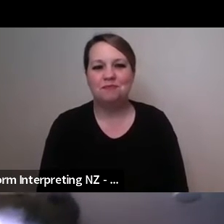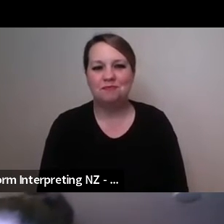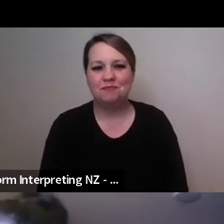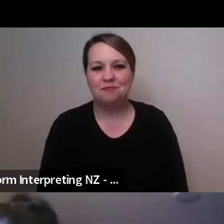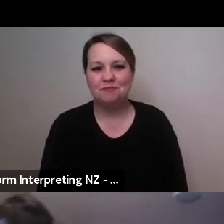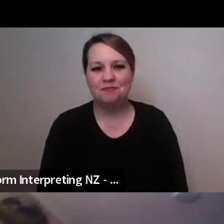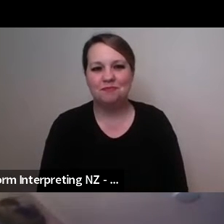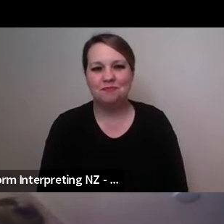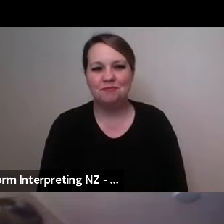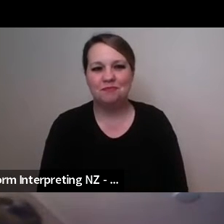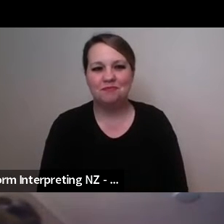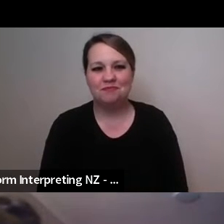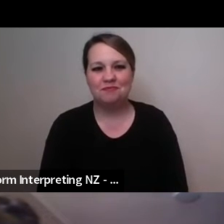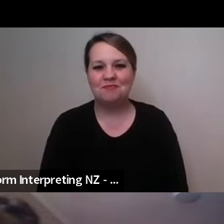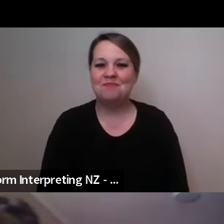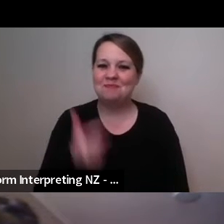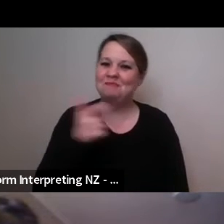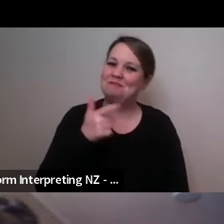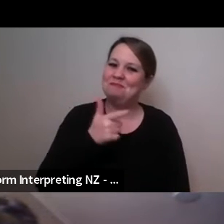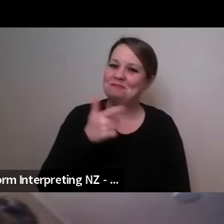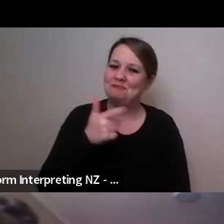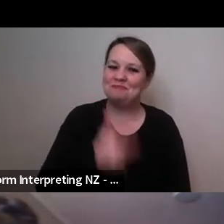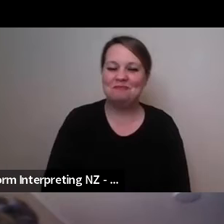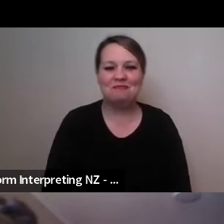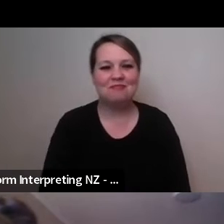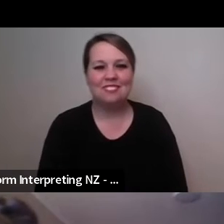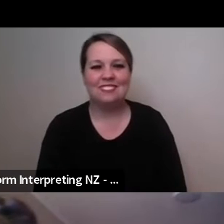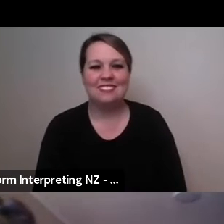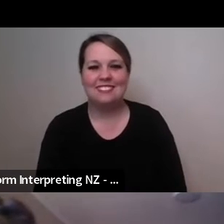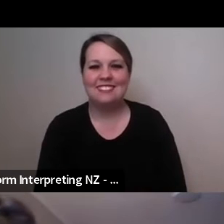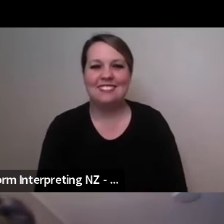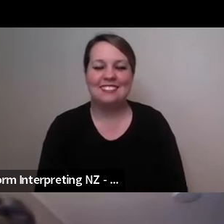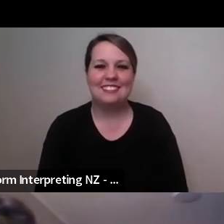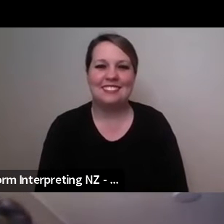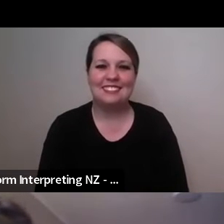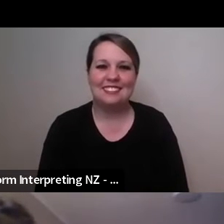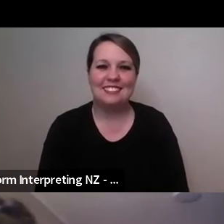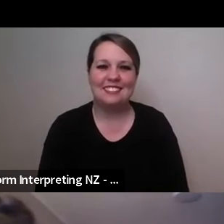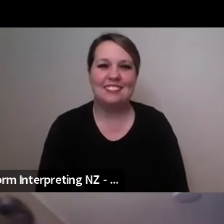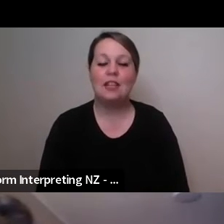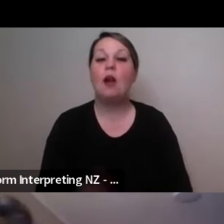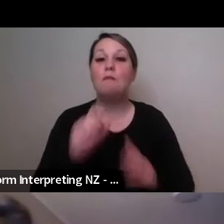uh you know there are always challenges in in every project uh